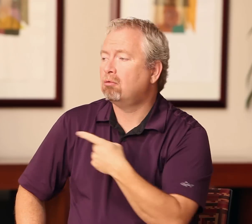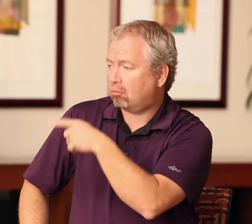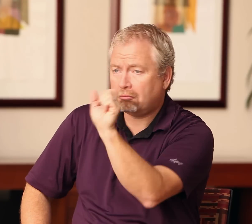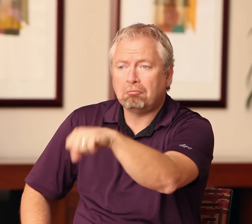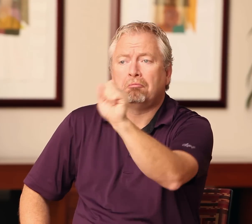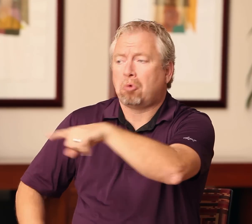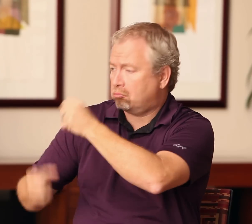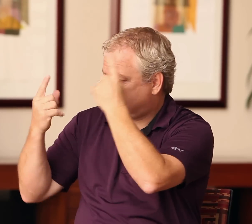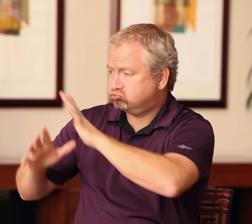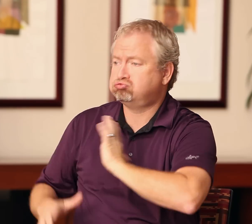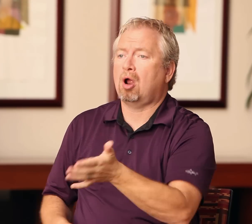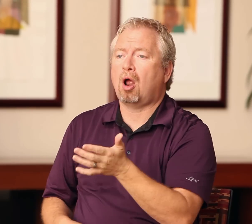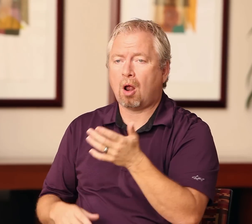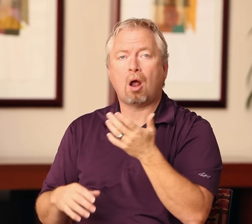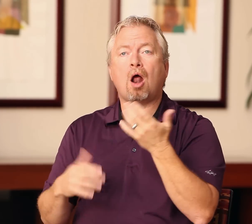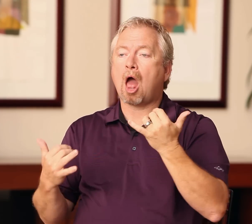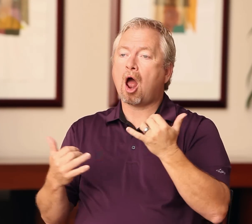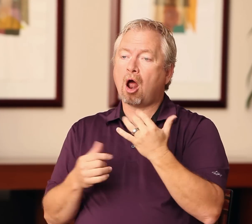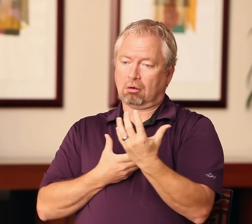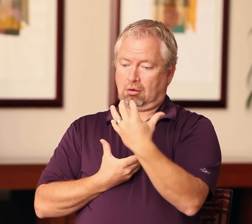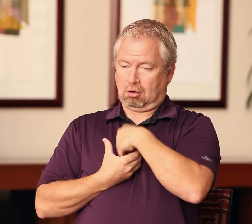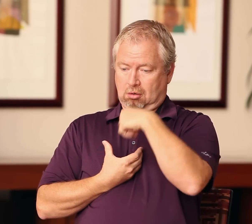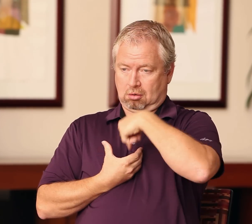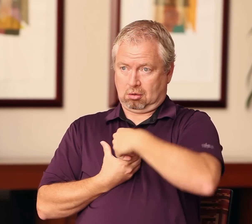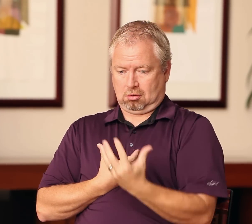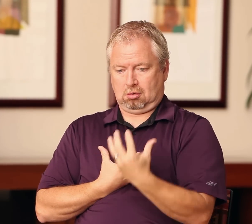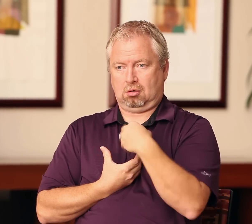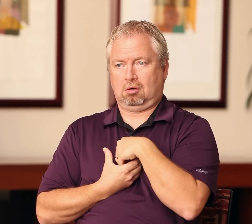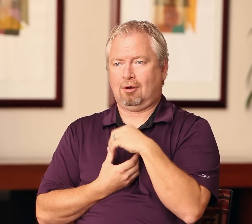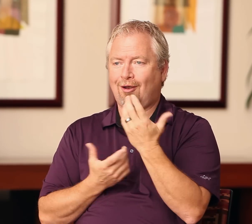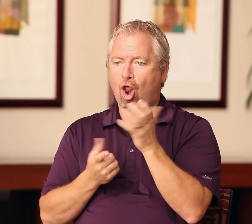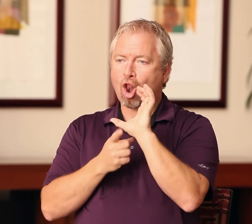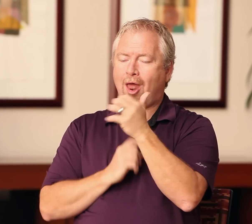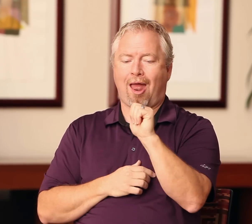That's all fine and good; deaf people may understand the hearing interpreter, but do